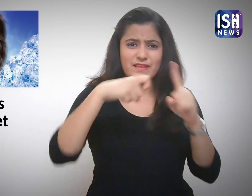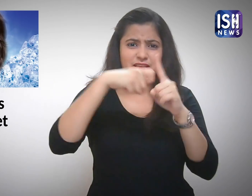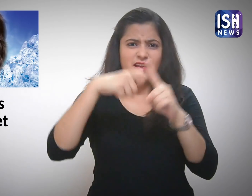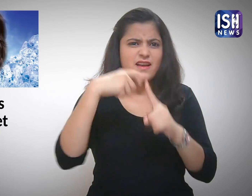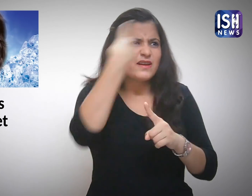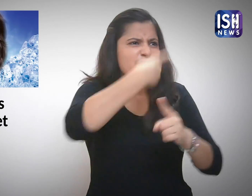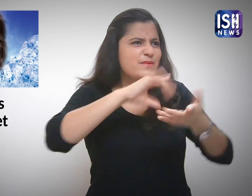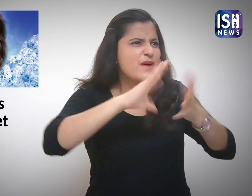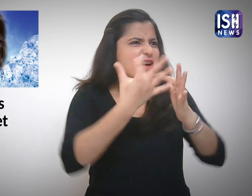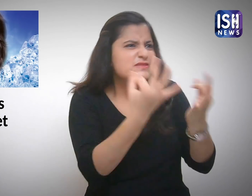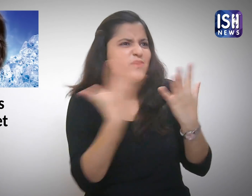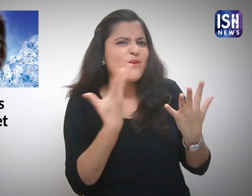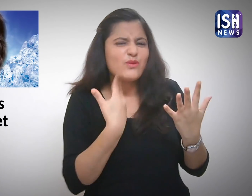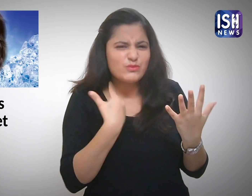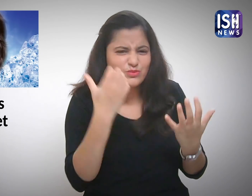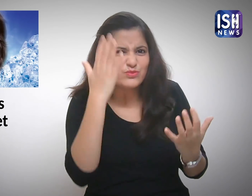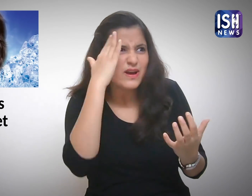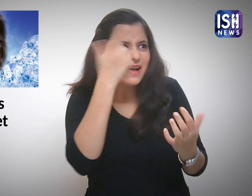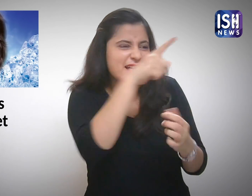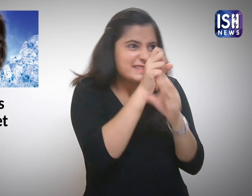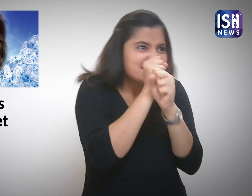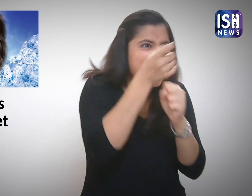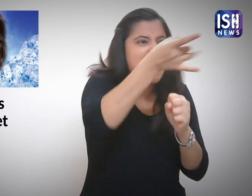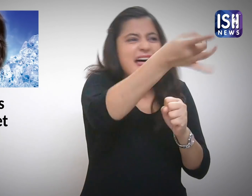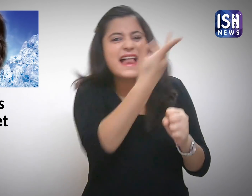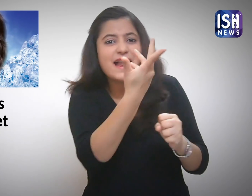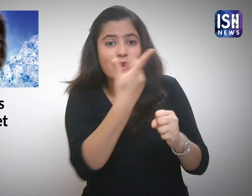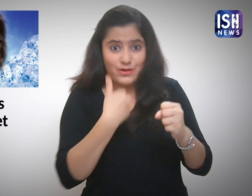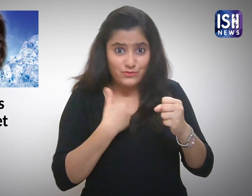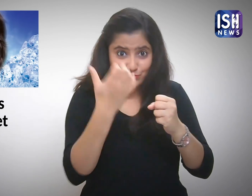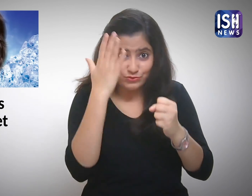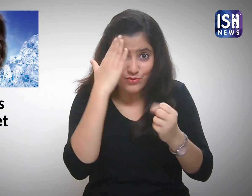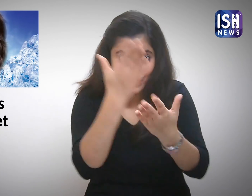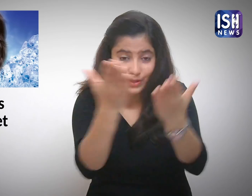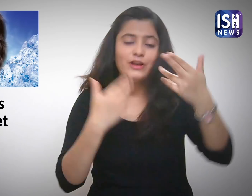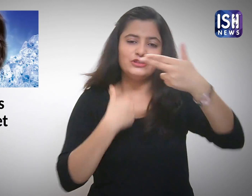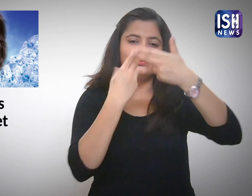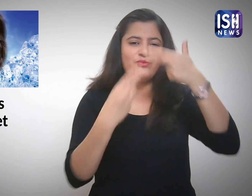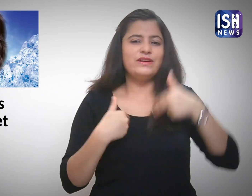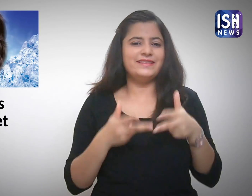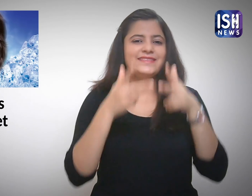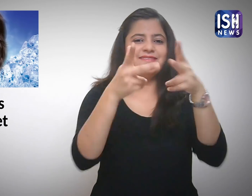Want to know Katrina’s secret? Let me tell you.